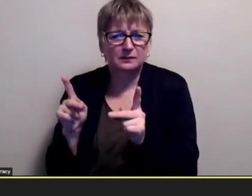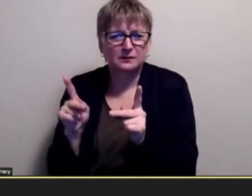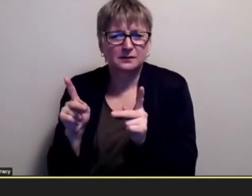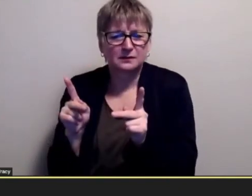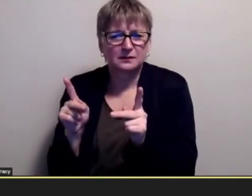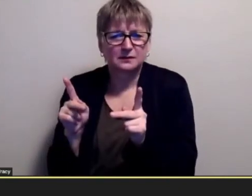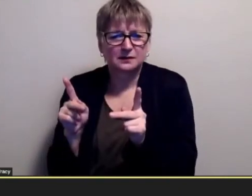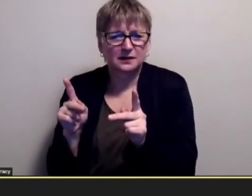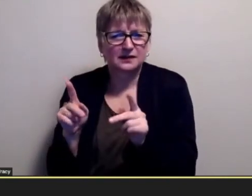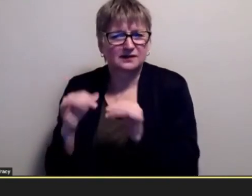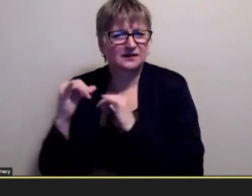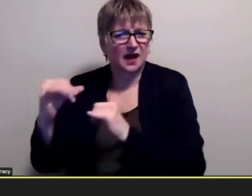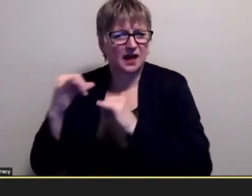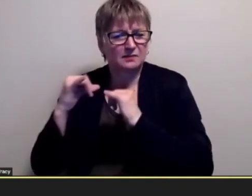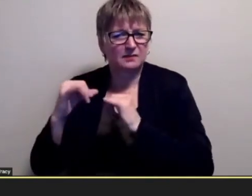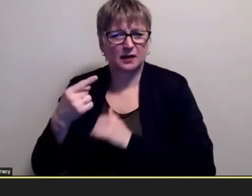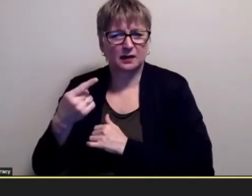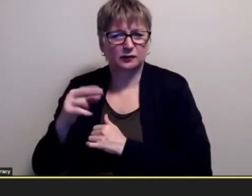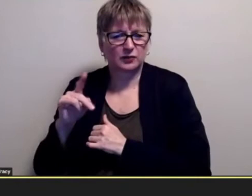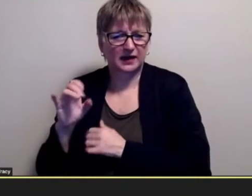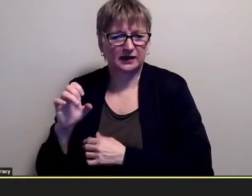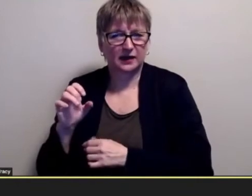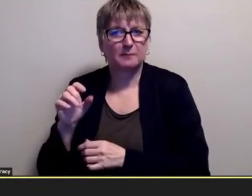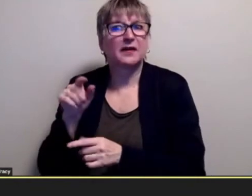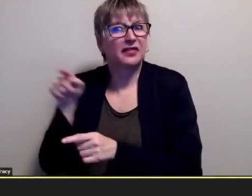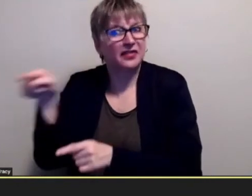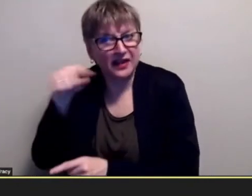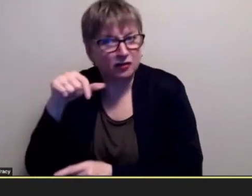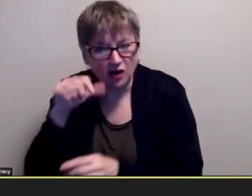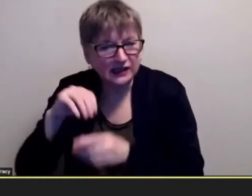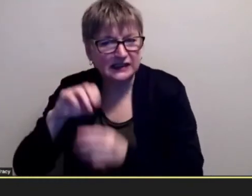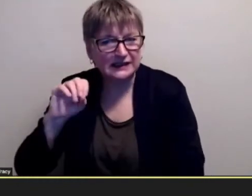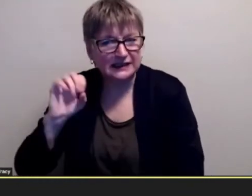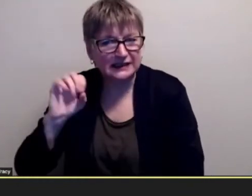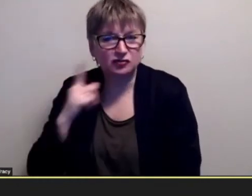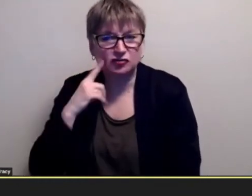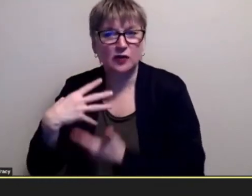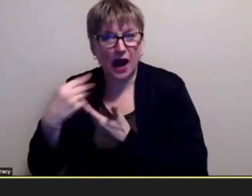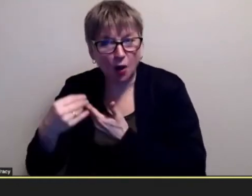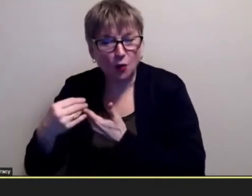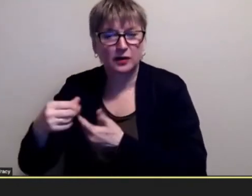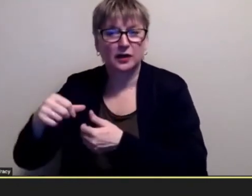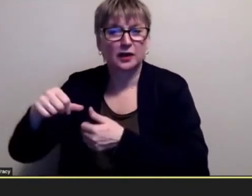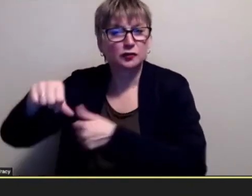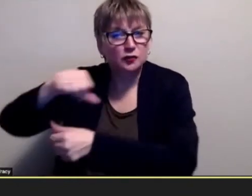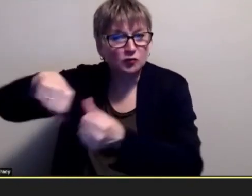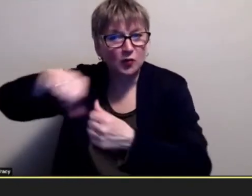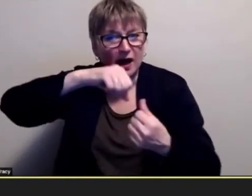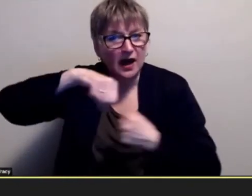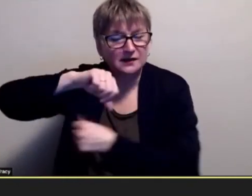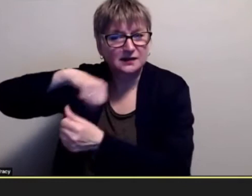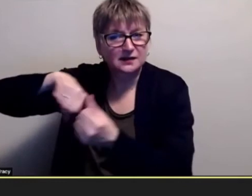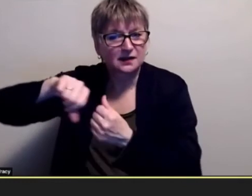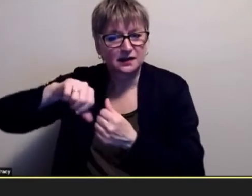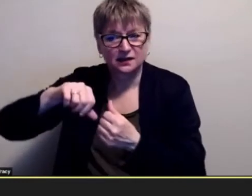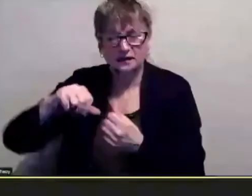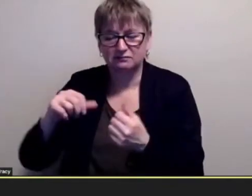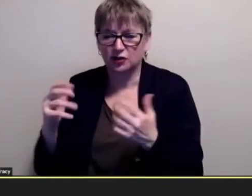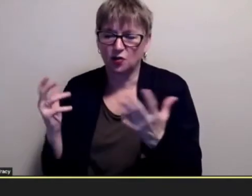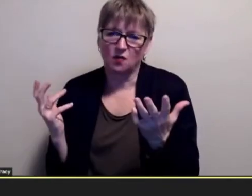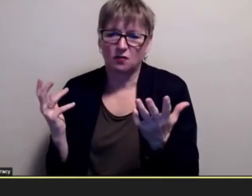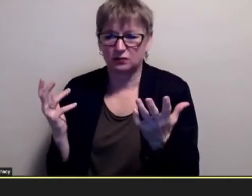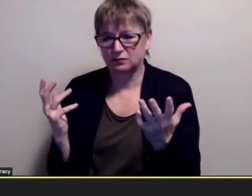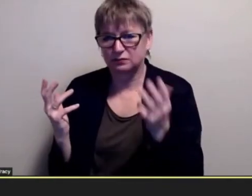migraine like you learned in the esp program to like socialize with them and you know uh go go